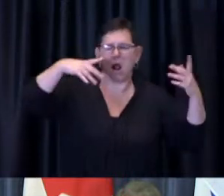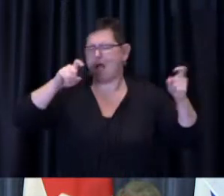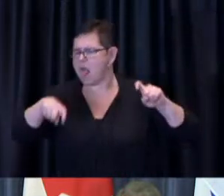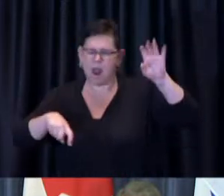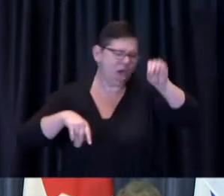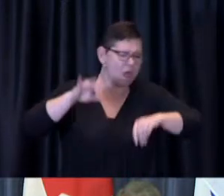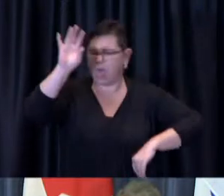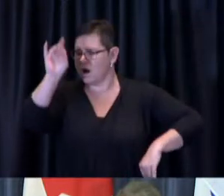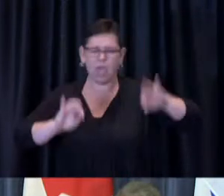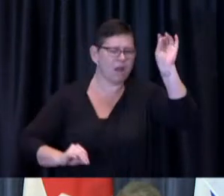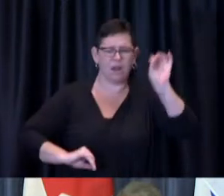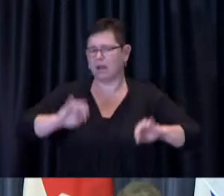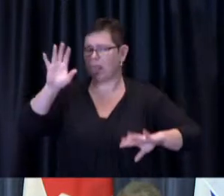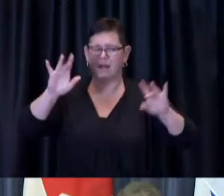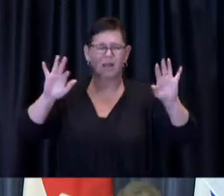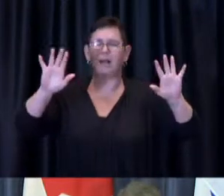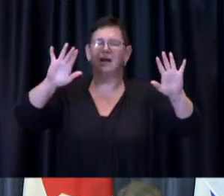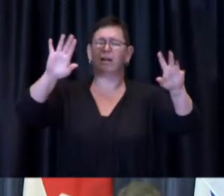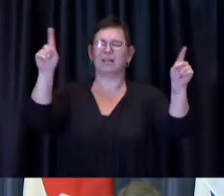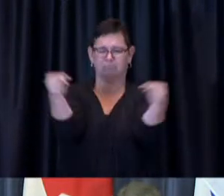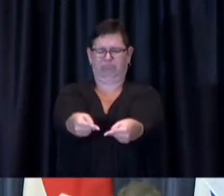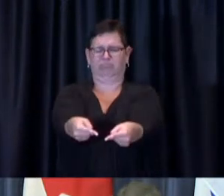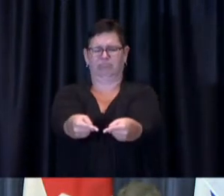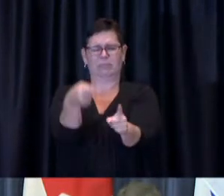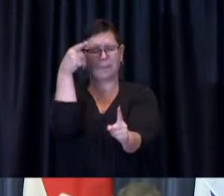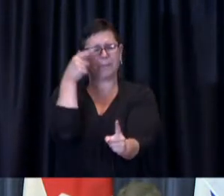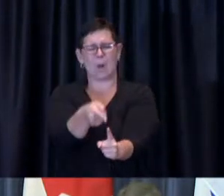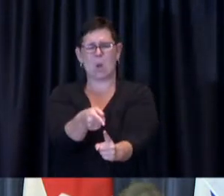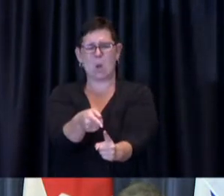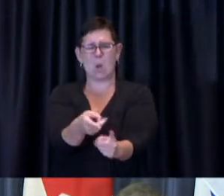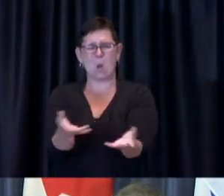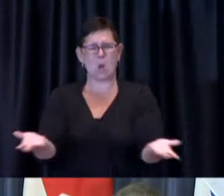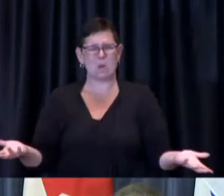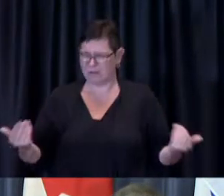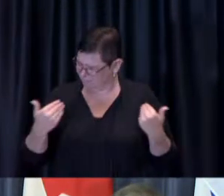that there is information available it's quite easily available some people already have it and